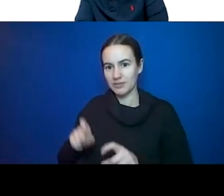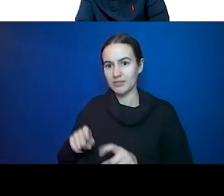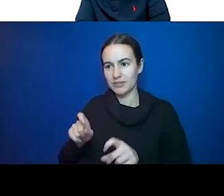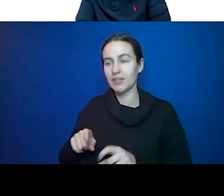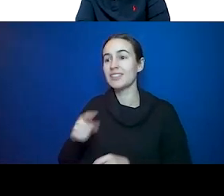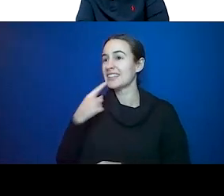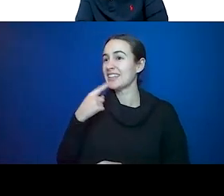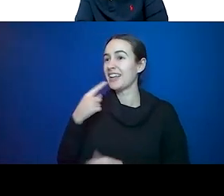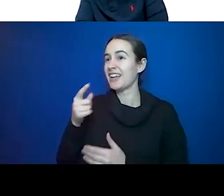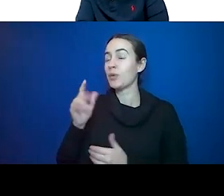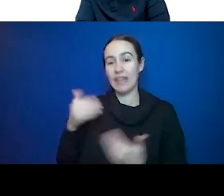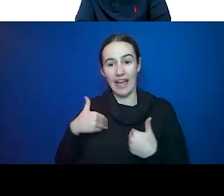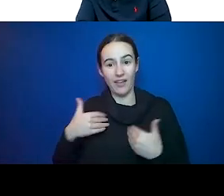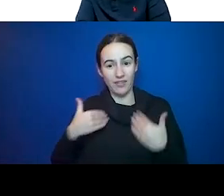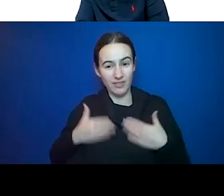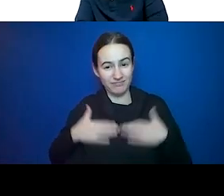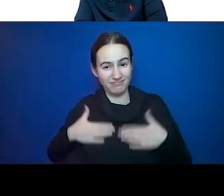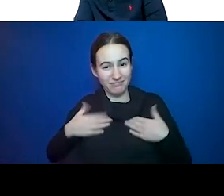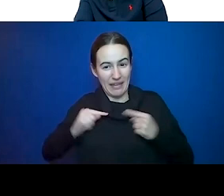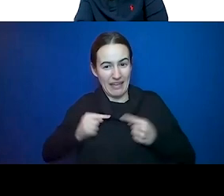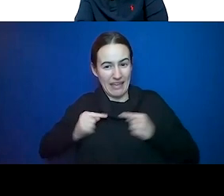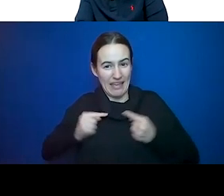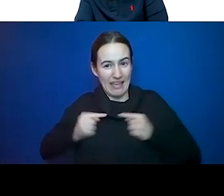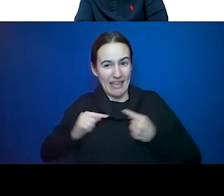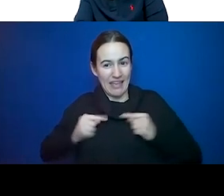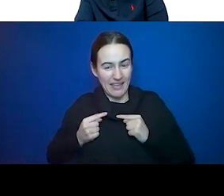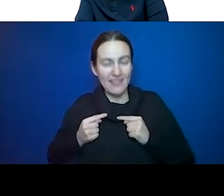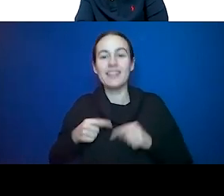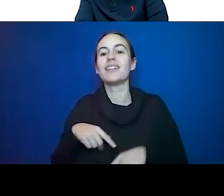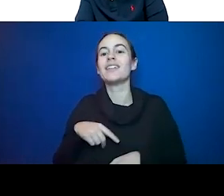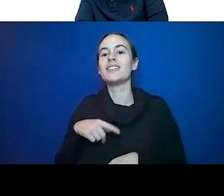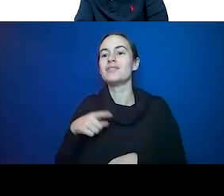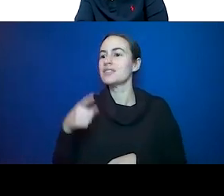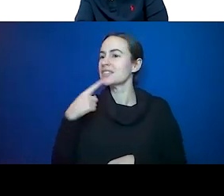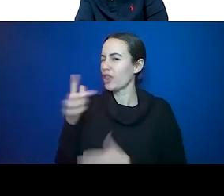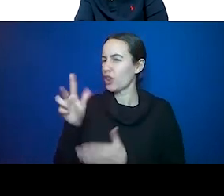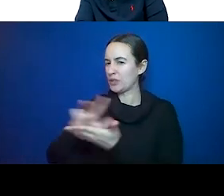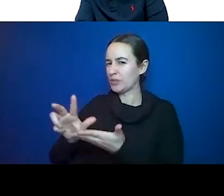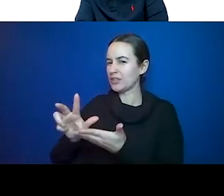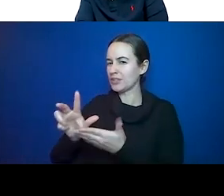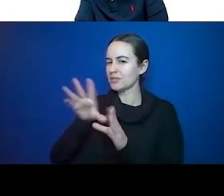did not believe him. I honest to God didn't believe him. If a